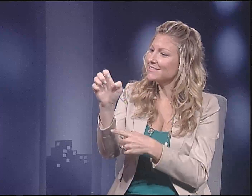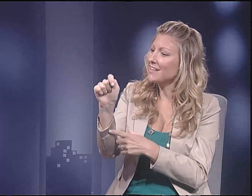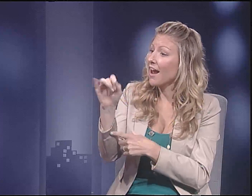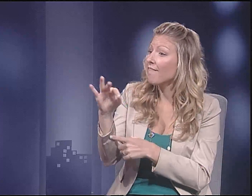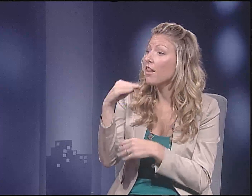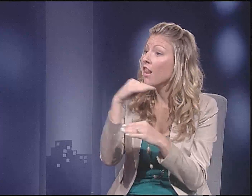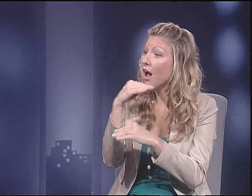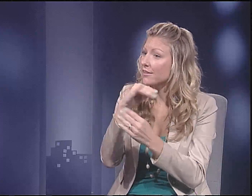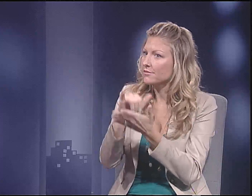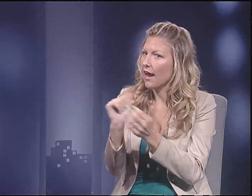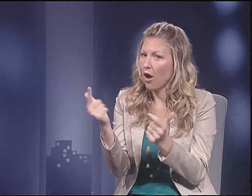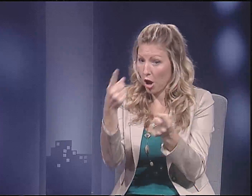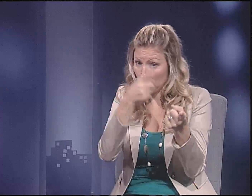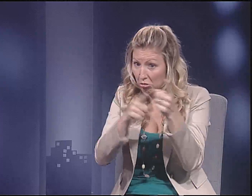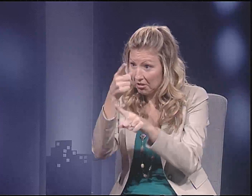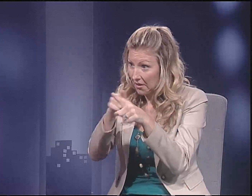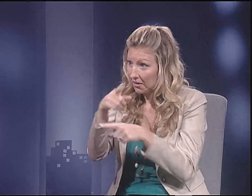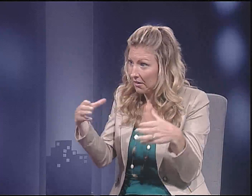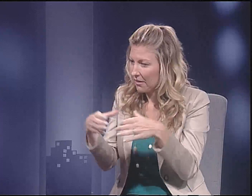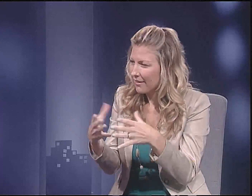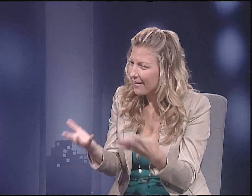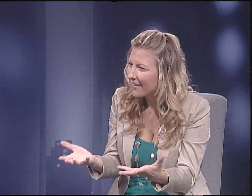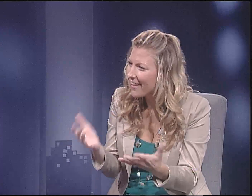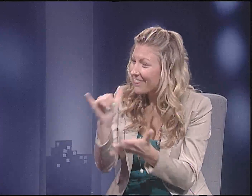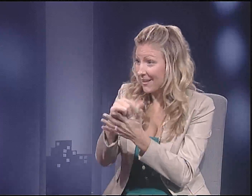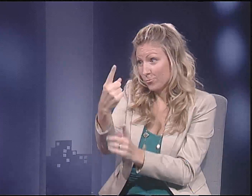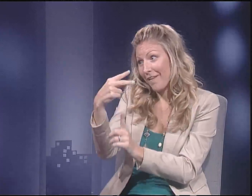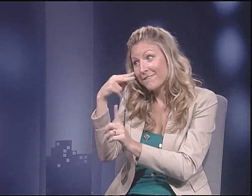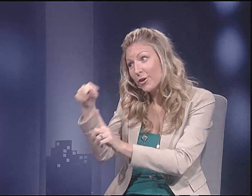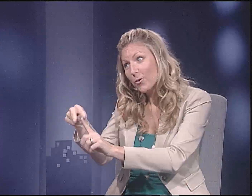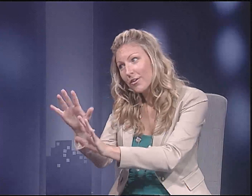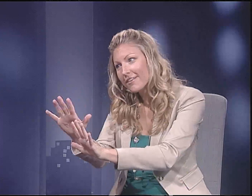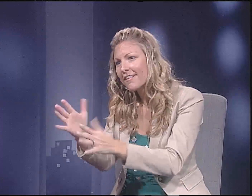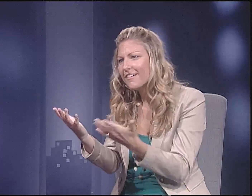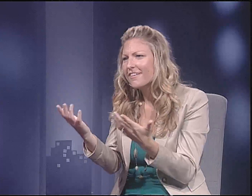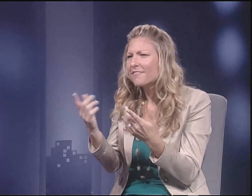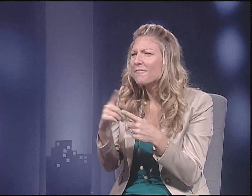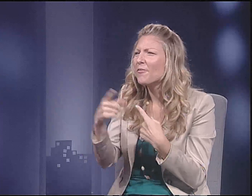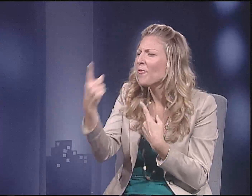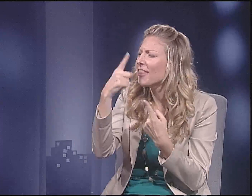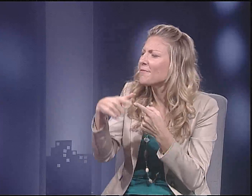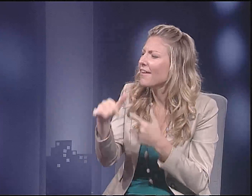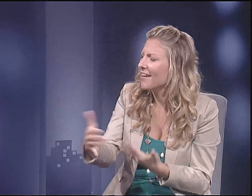Napoleon said that, "History is a set of lies that are agreed upon."